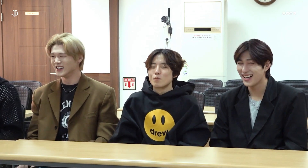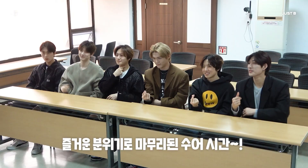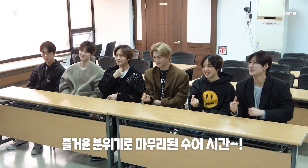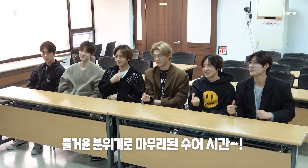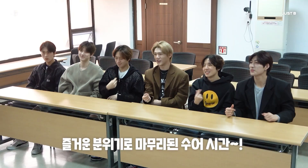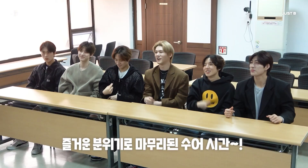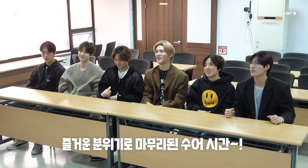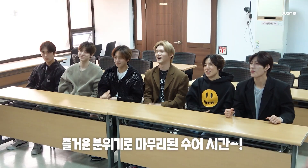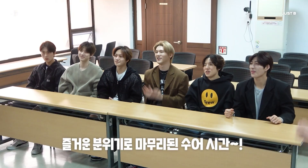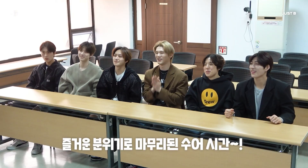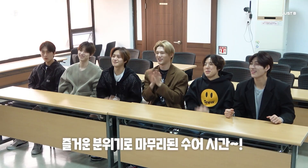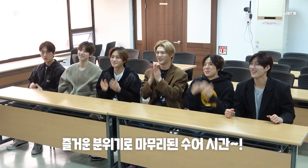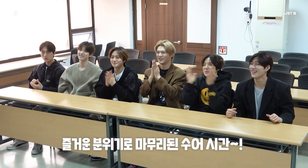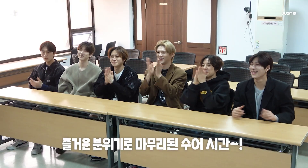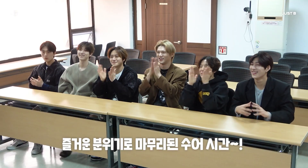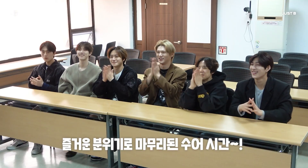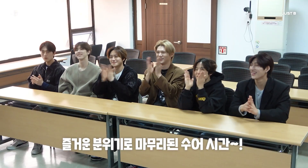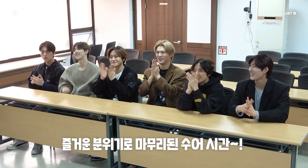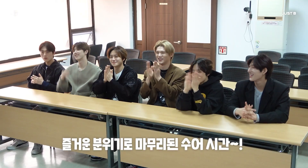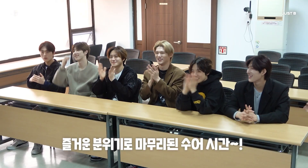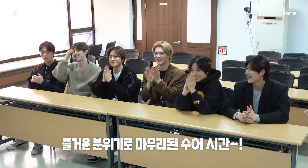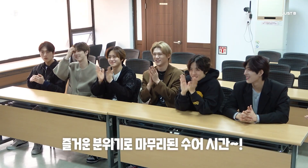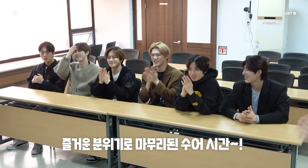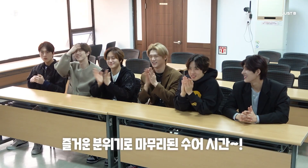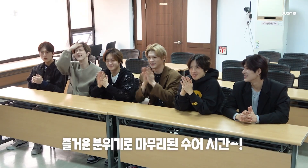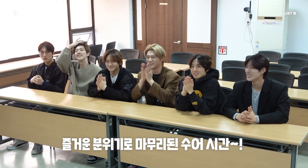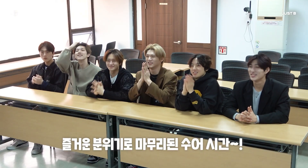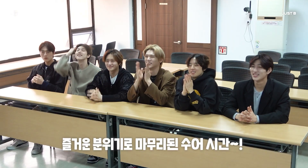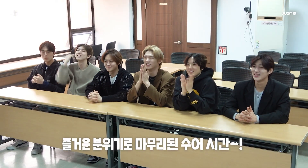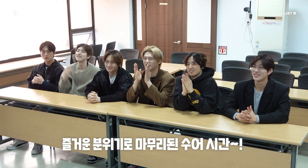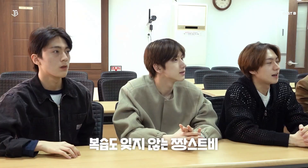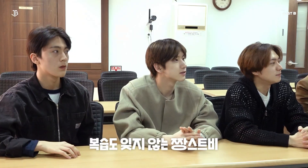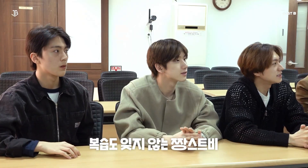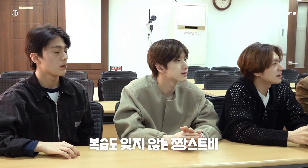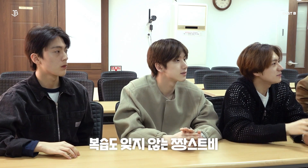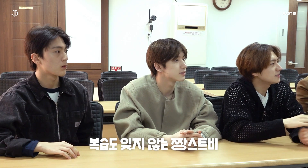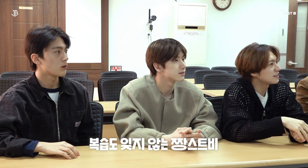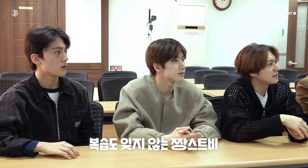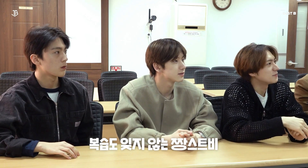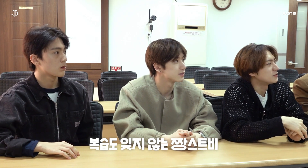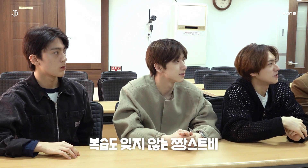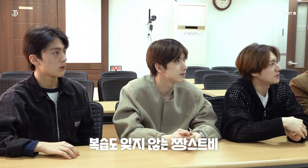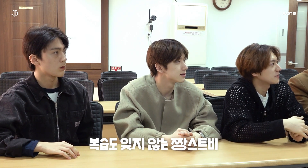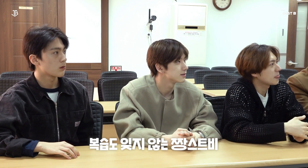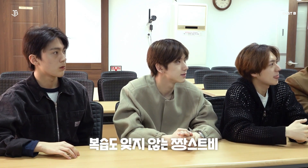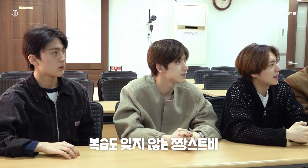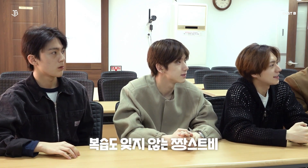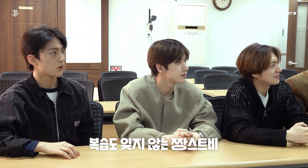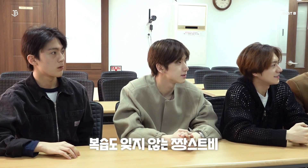[The sign language class wraps up with a fun atmosphere~!] [JUST B reviews what they learned] What's 'Thank you'?